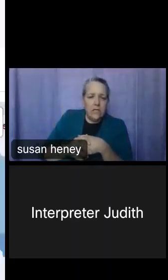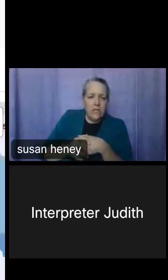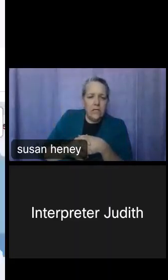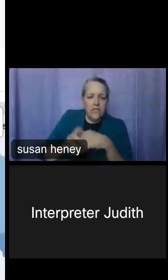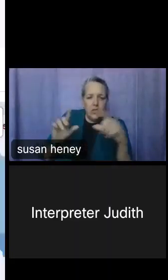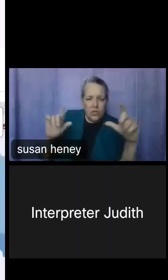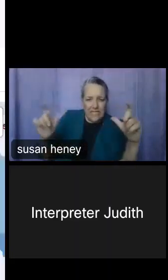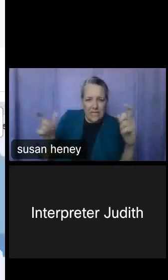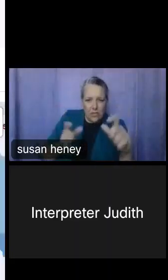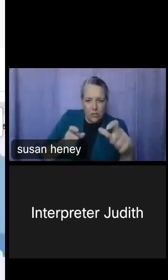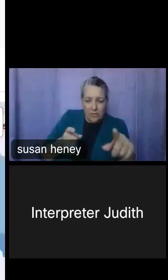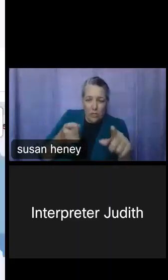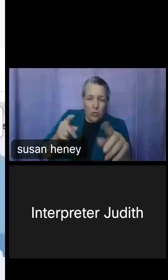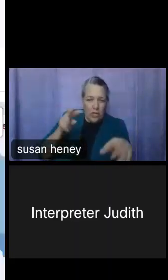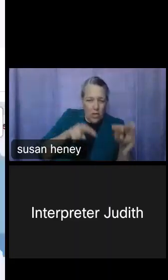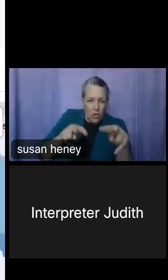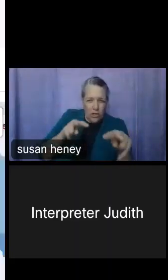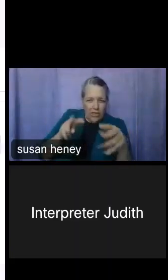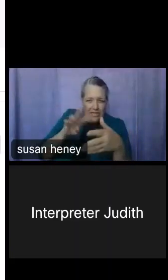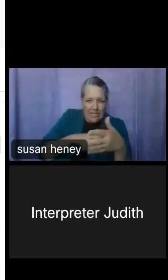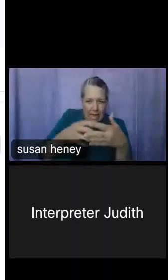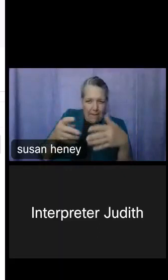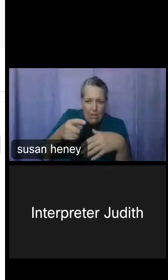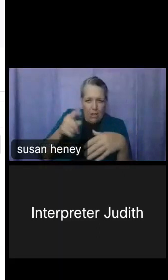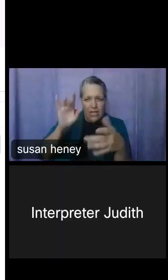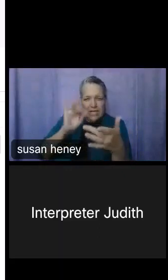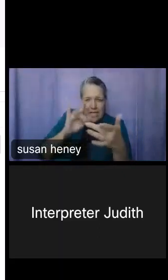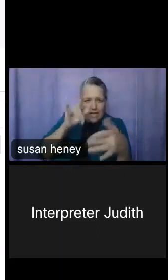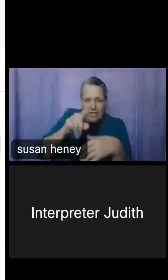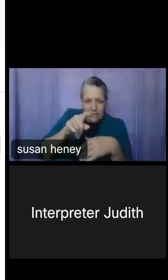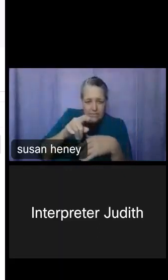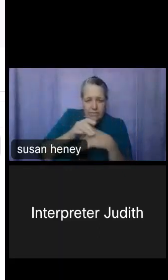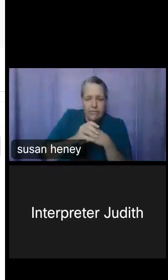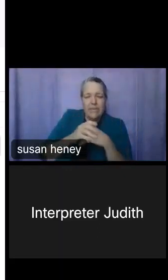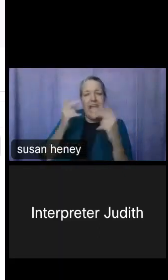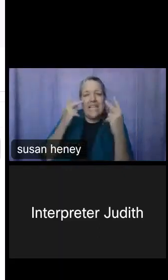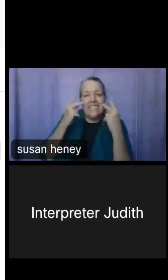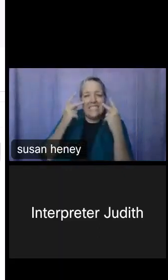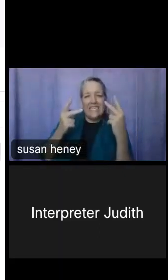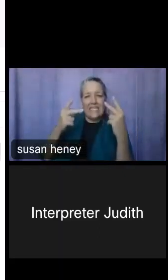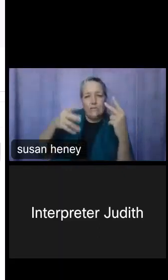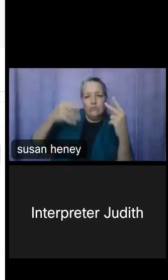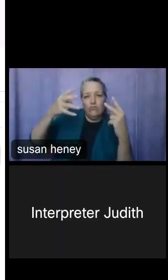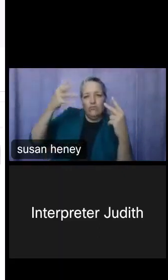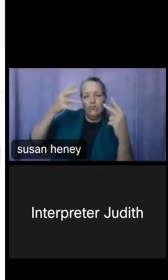review this table, click on this table, and see and scroll down to see what is the highest